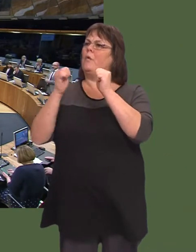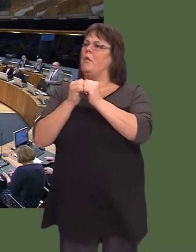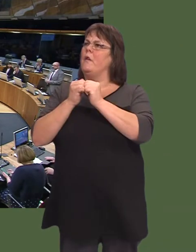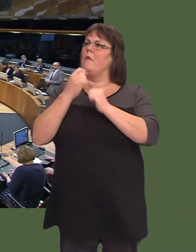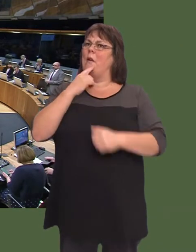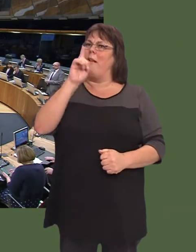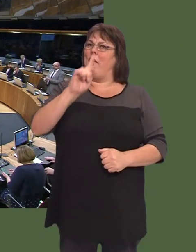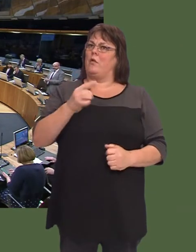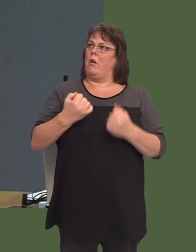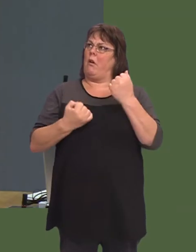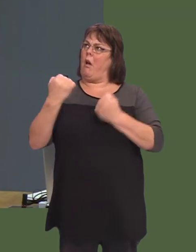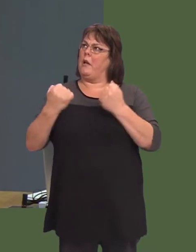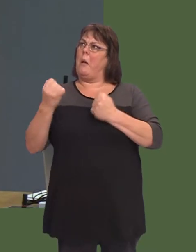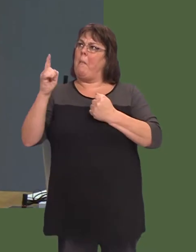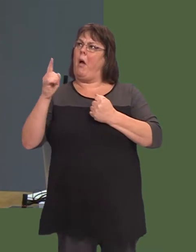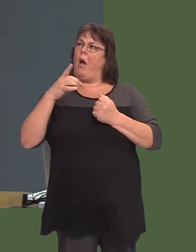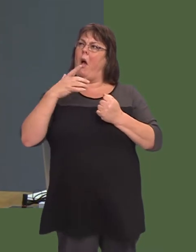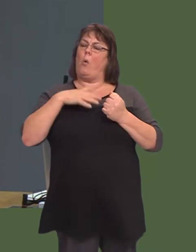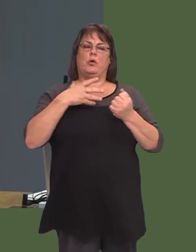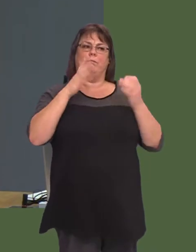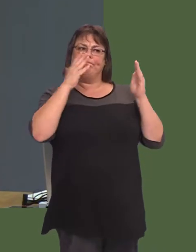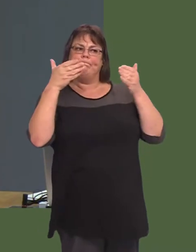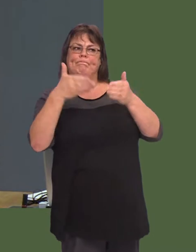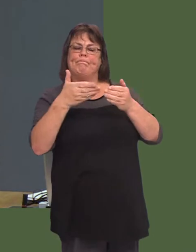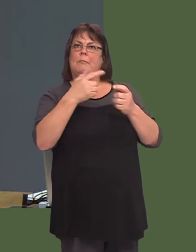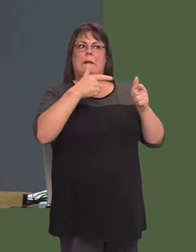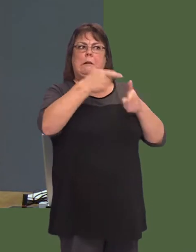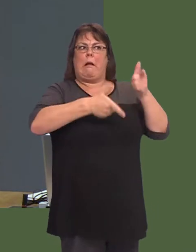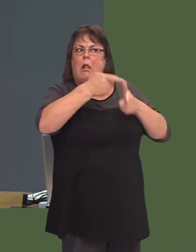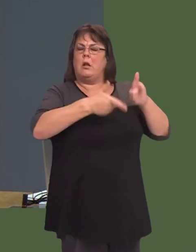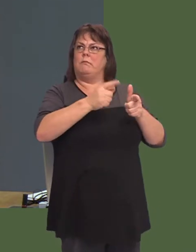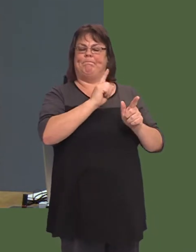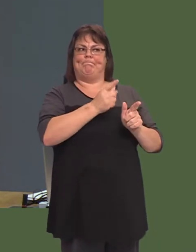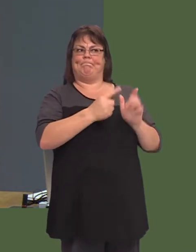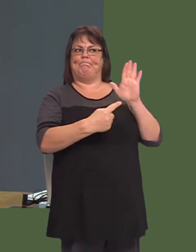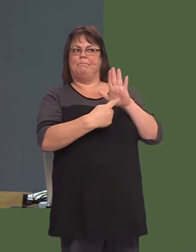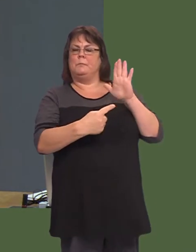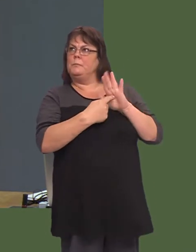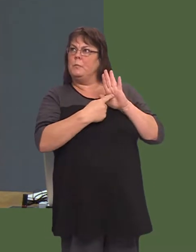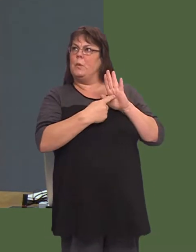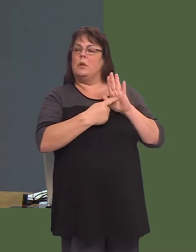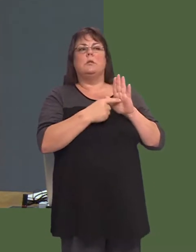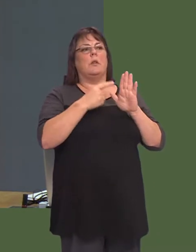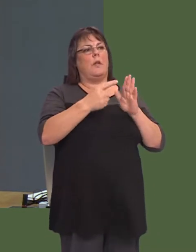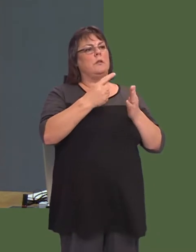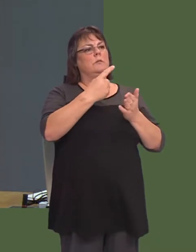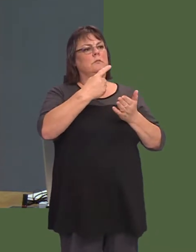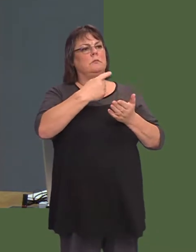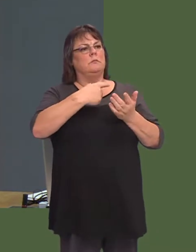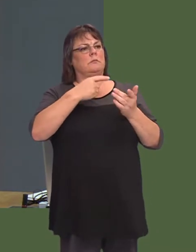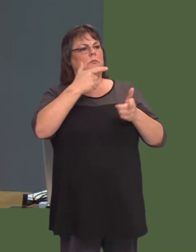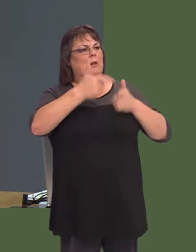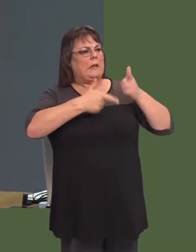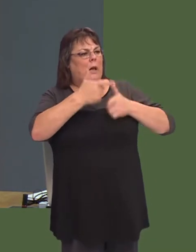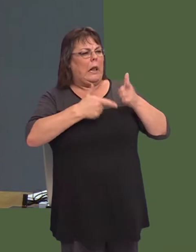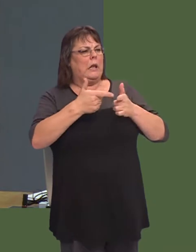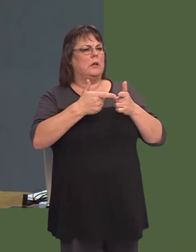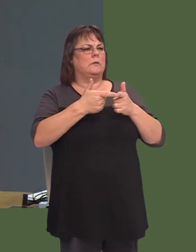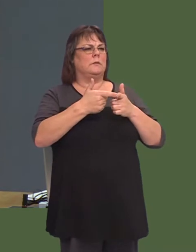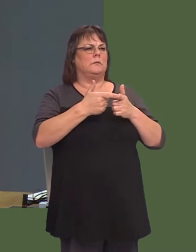wnaf droi yn Ùl at y beicio, a pha mor bwysig yw hi felly bod seiclo yn rhan nid yn unig